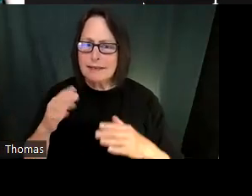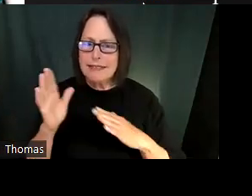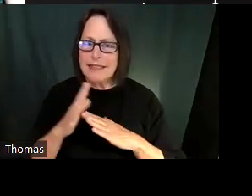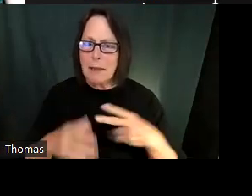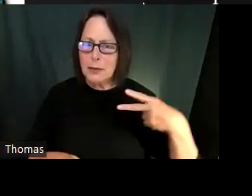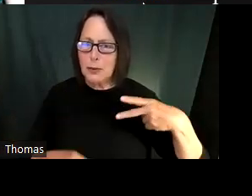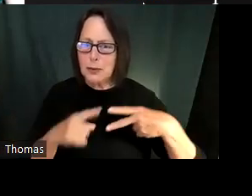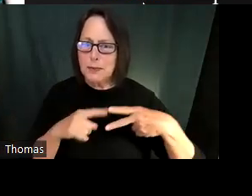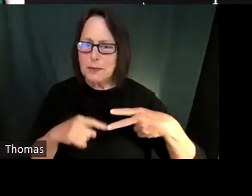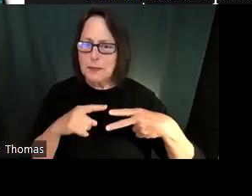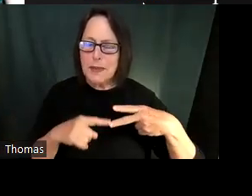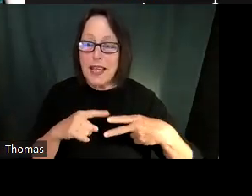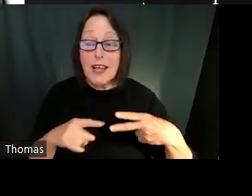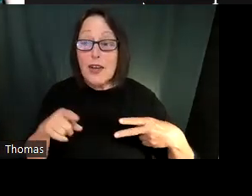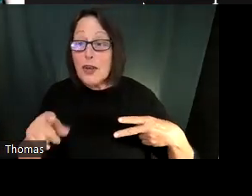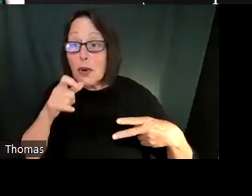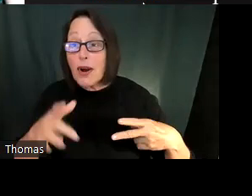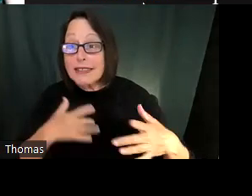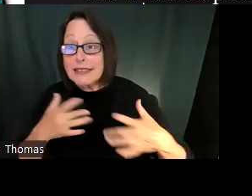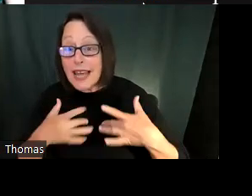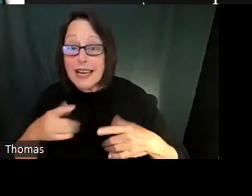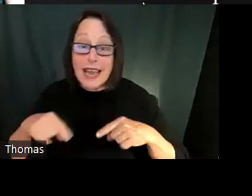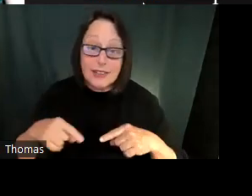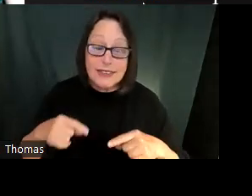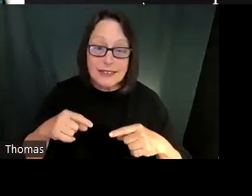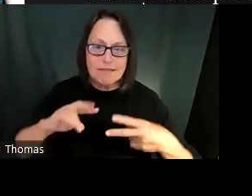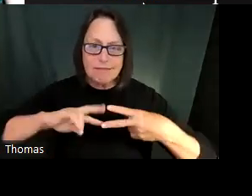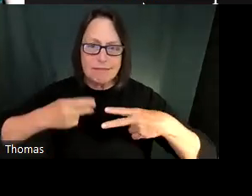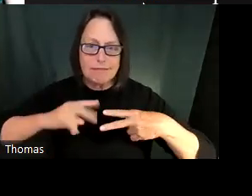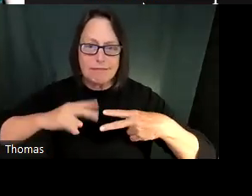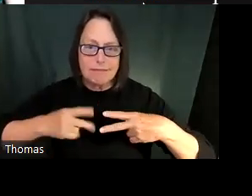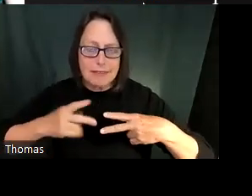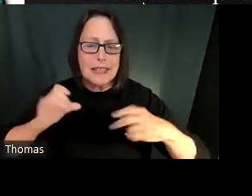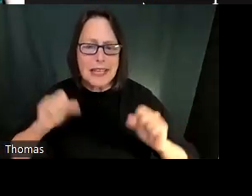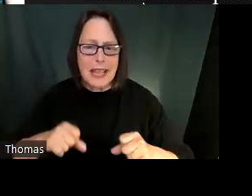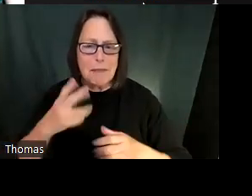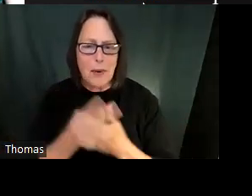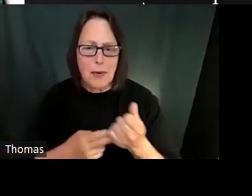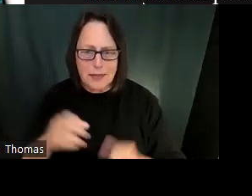Awesome. So, there's like a nice slit in here, right? It's between excitement, anxious, inquisitive, between excitement and anxious is our top 2.